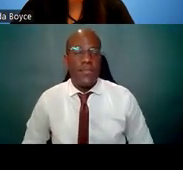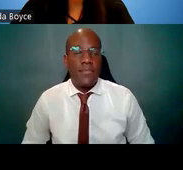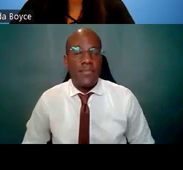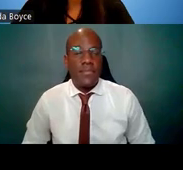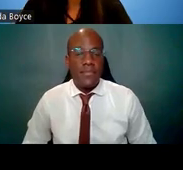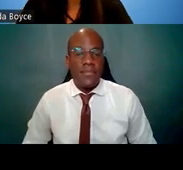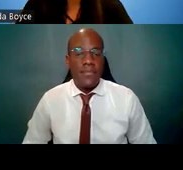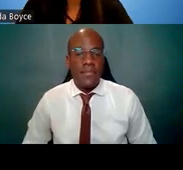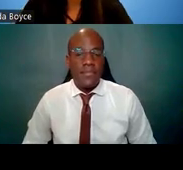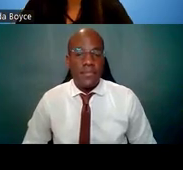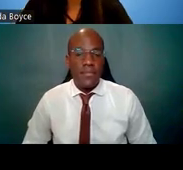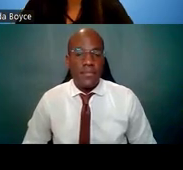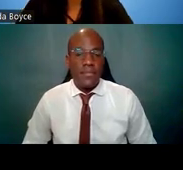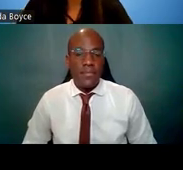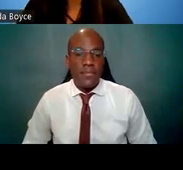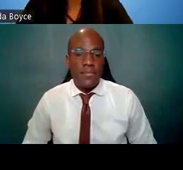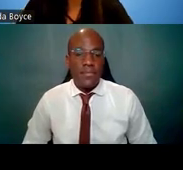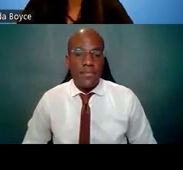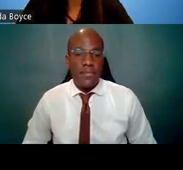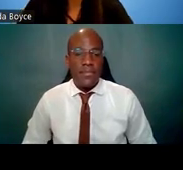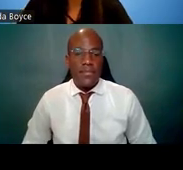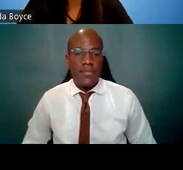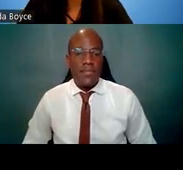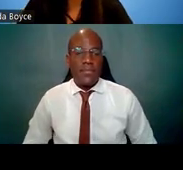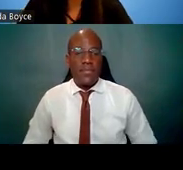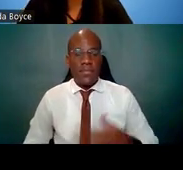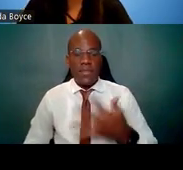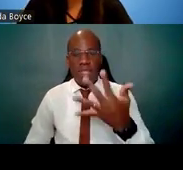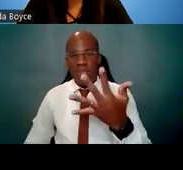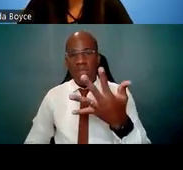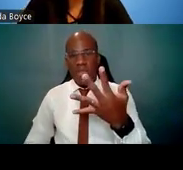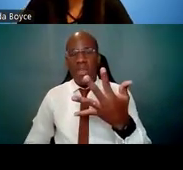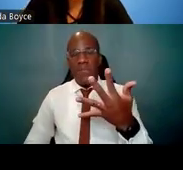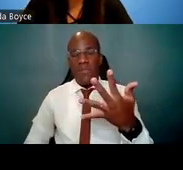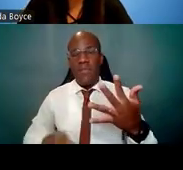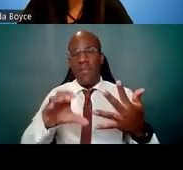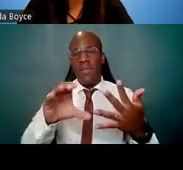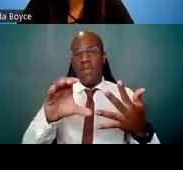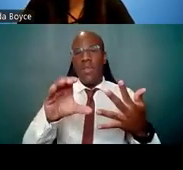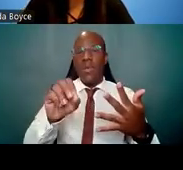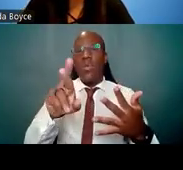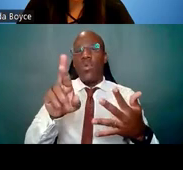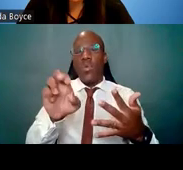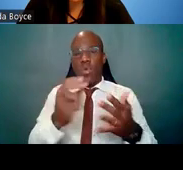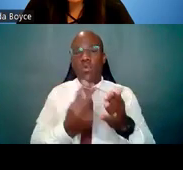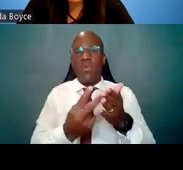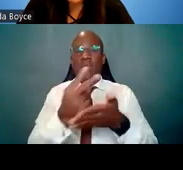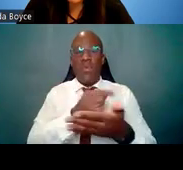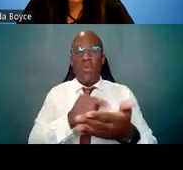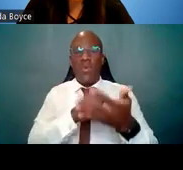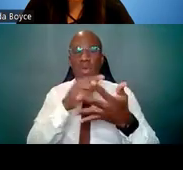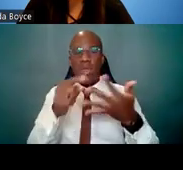So listed here are the five core review criteria for F-applications. The fellowship applicant themselves;